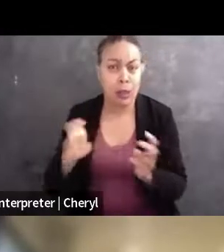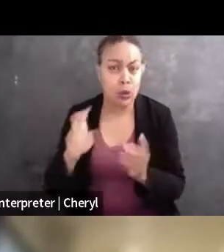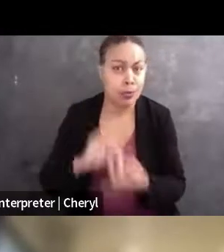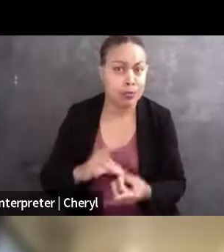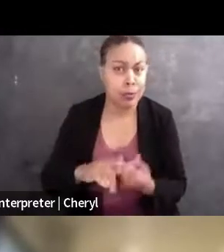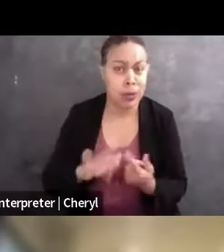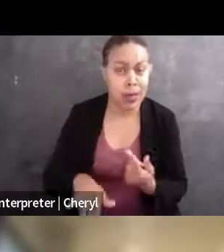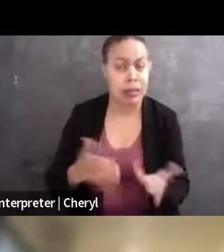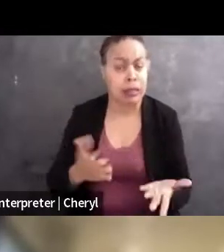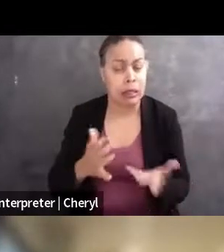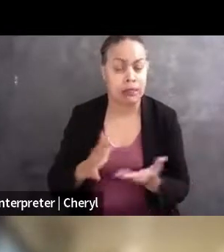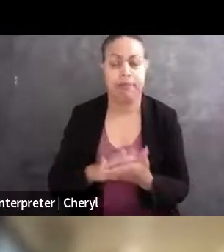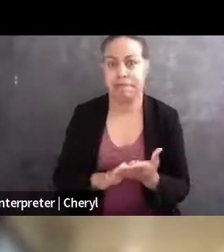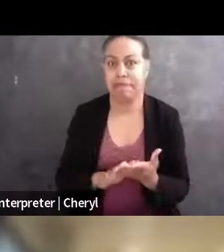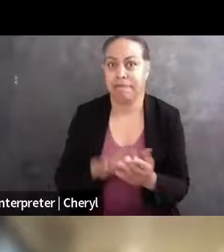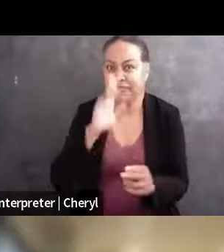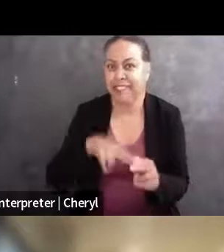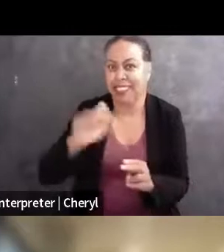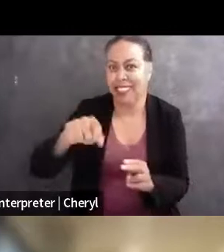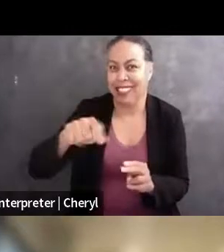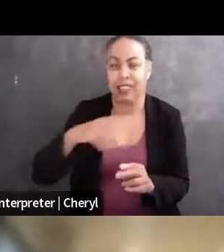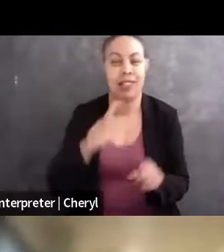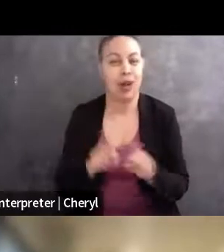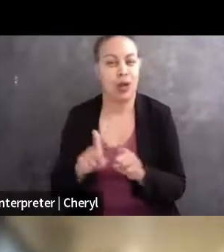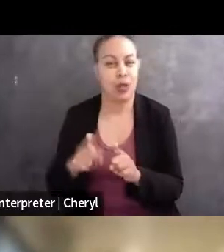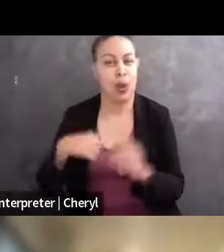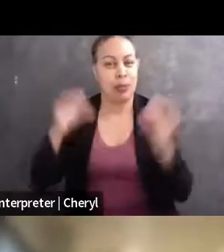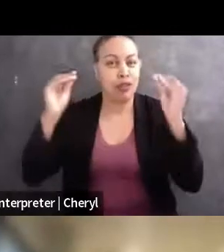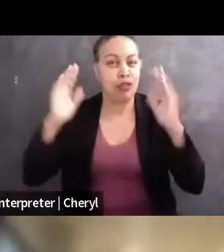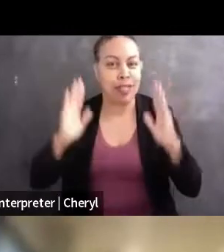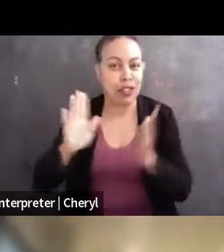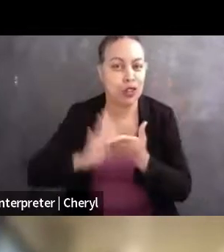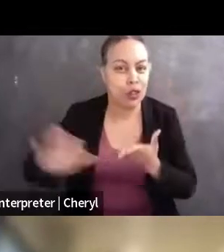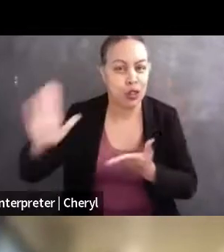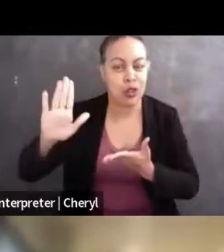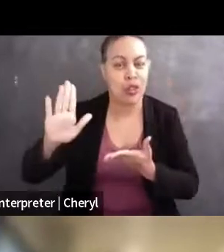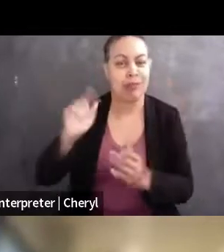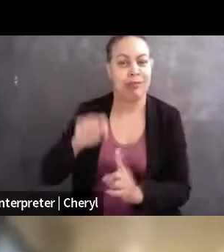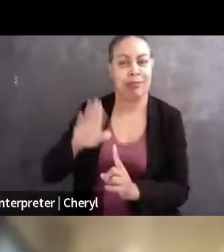So it's a lot of fun, and additionally, I'm also a professor in the Journalism School at Baylor